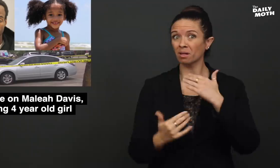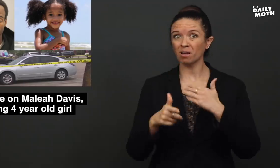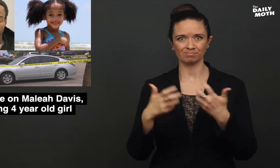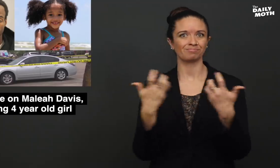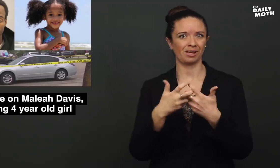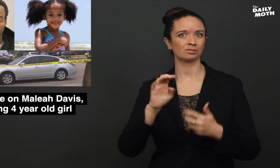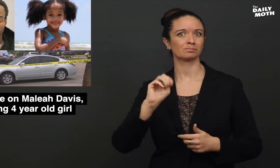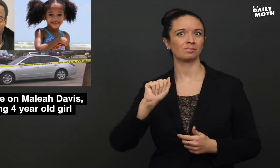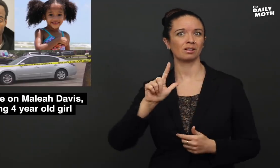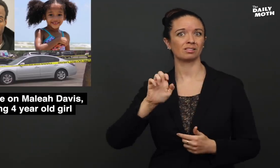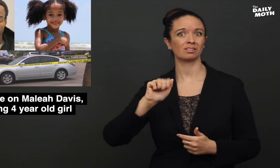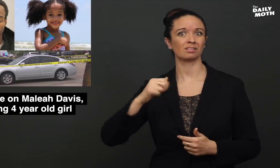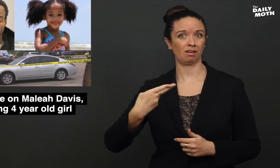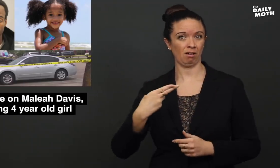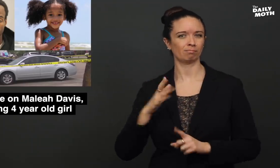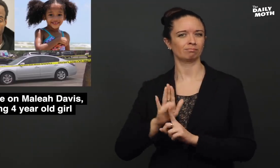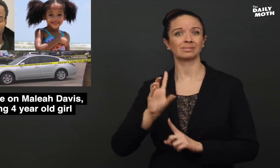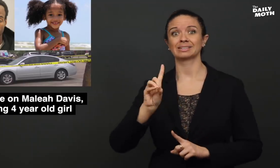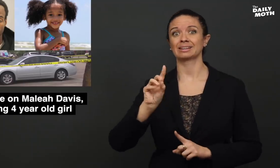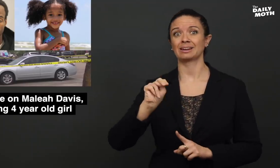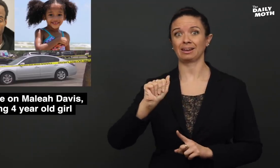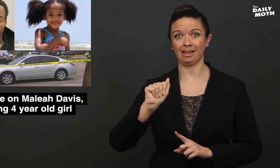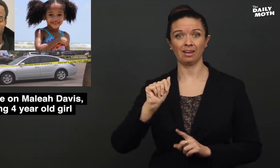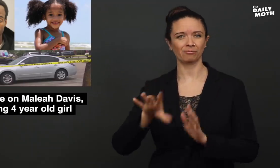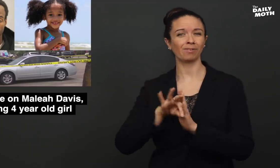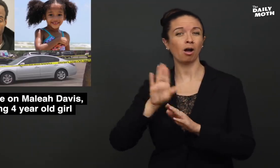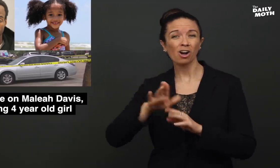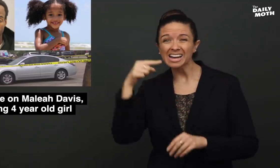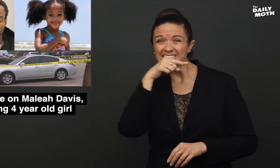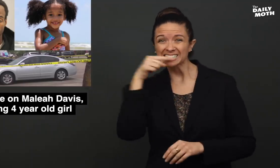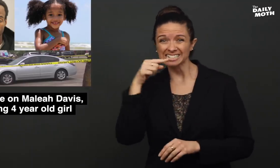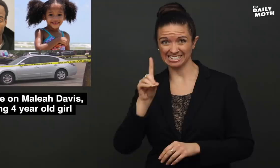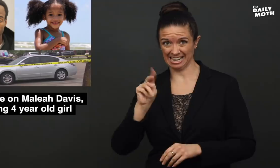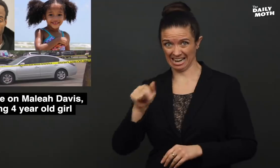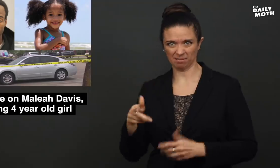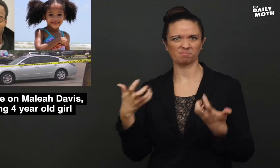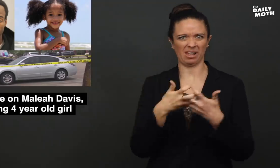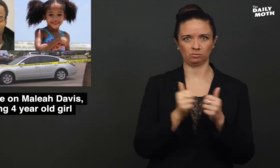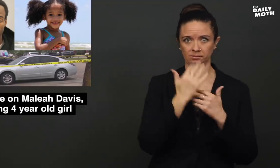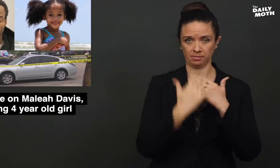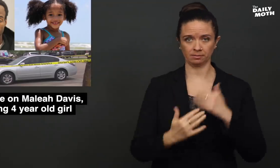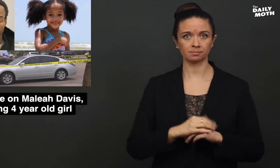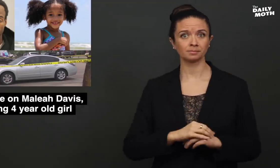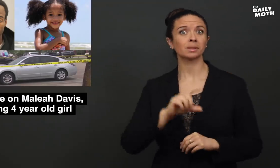The blood matched Maleah's DNA that was found on her toothbrush.